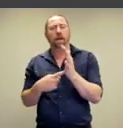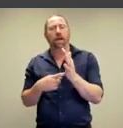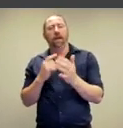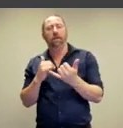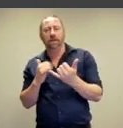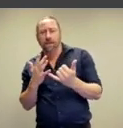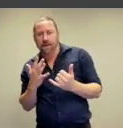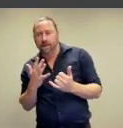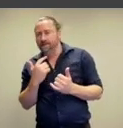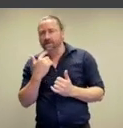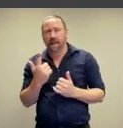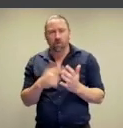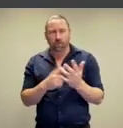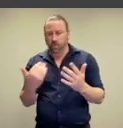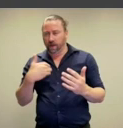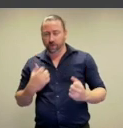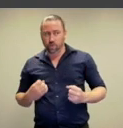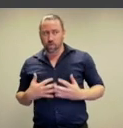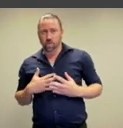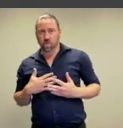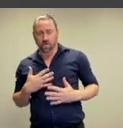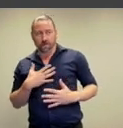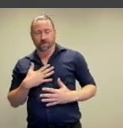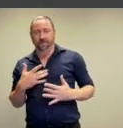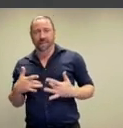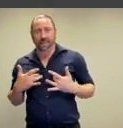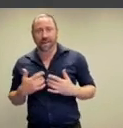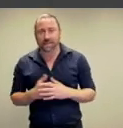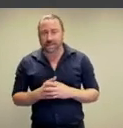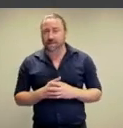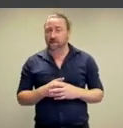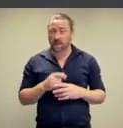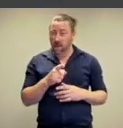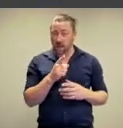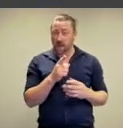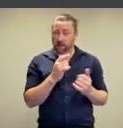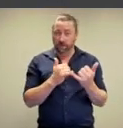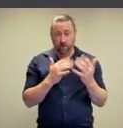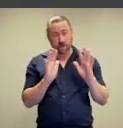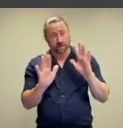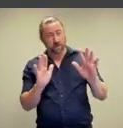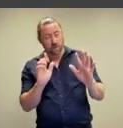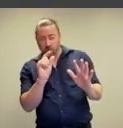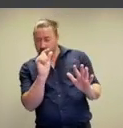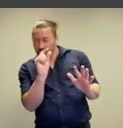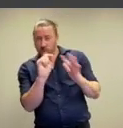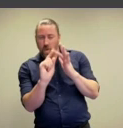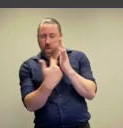Courbet’s daring provocativeness, arguing that